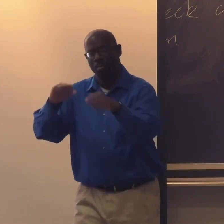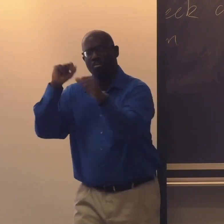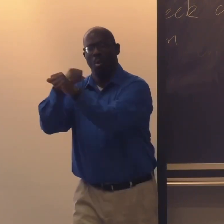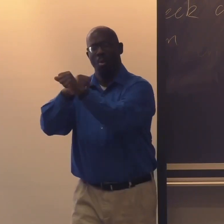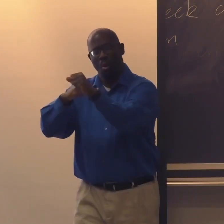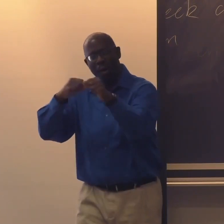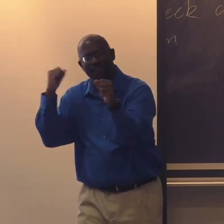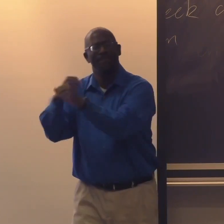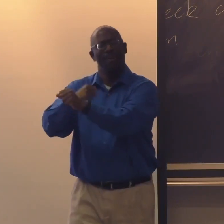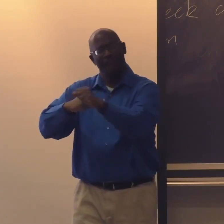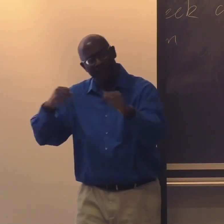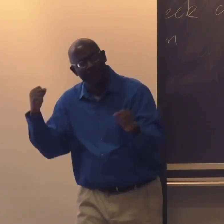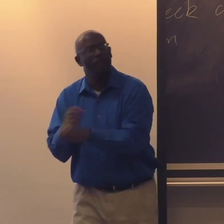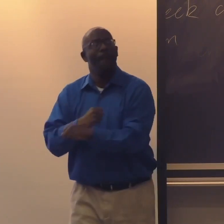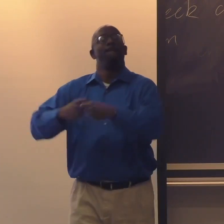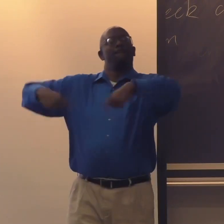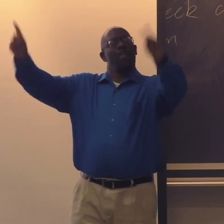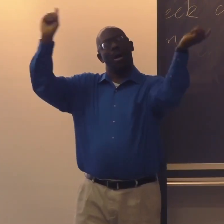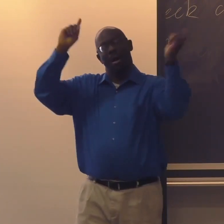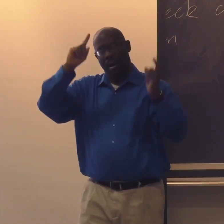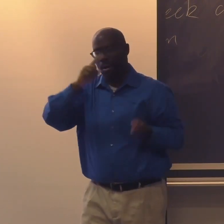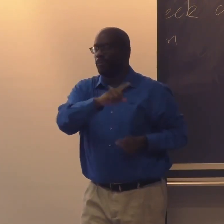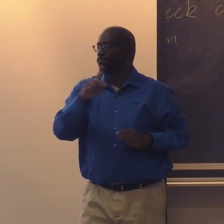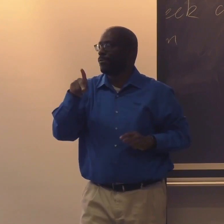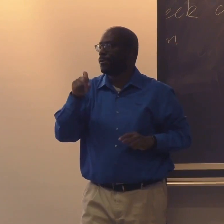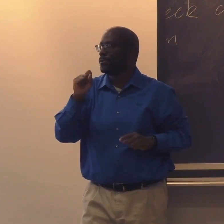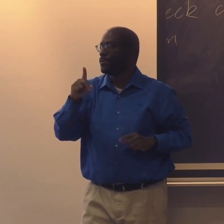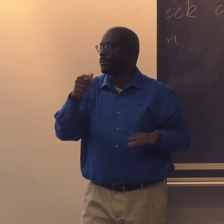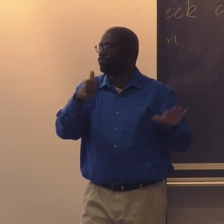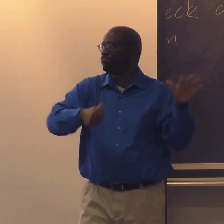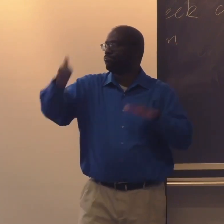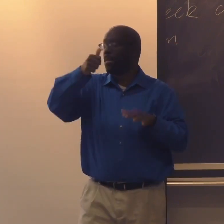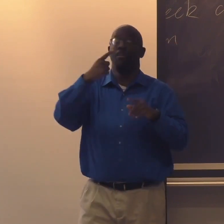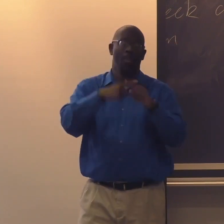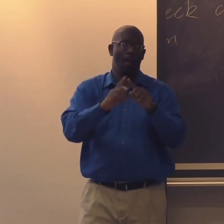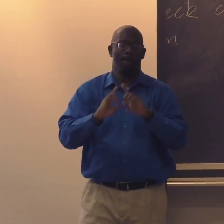and she got involved. And she started to take some action.